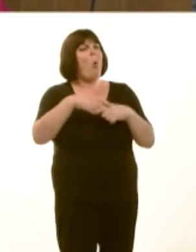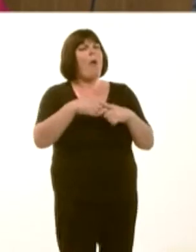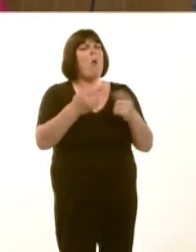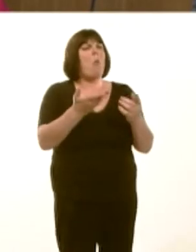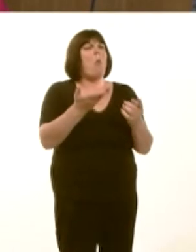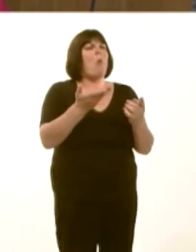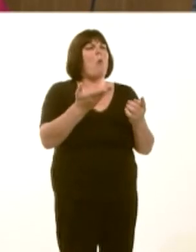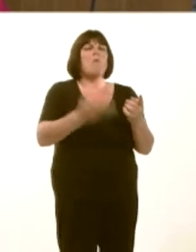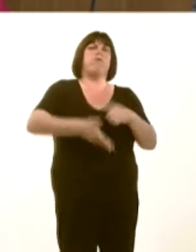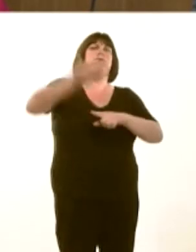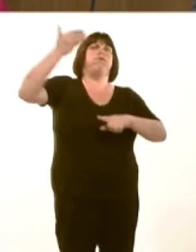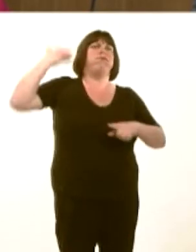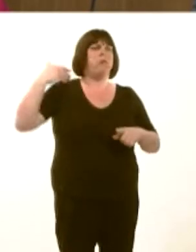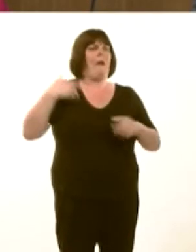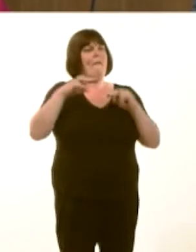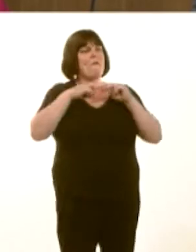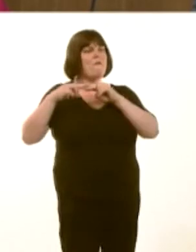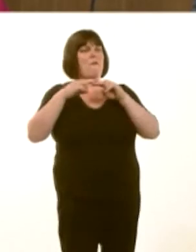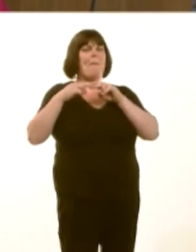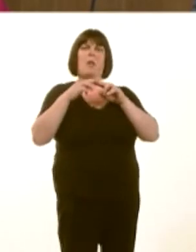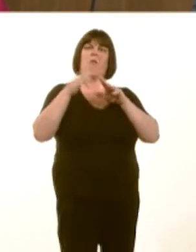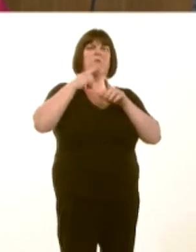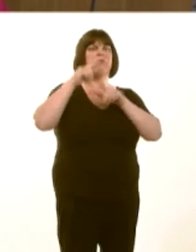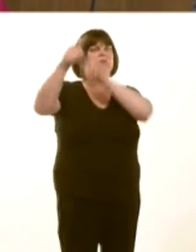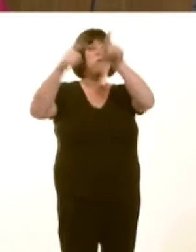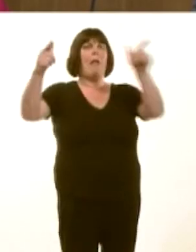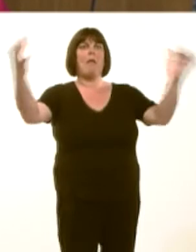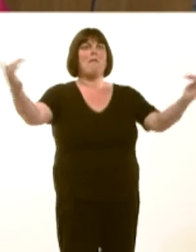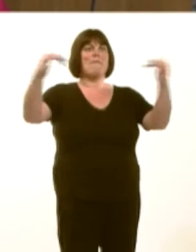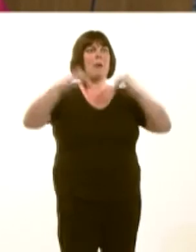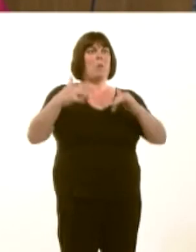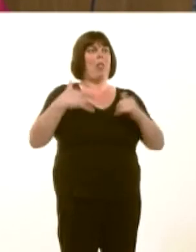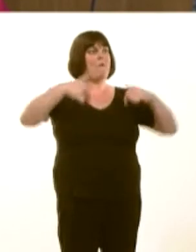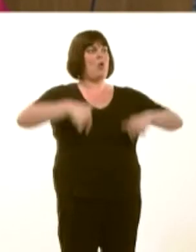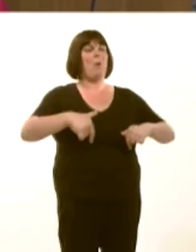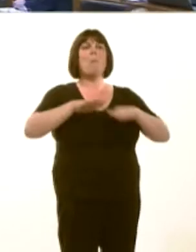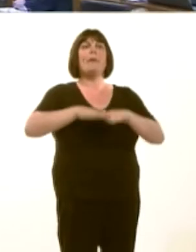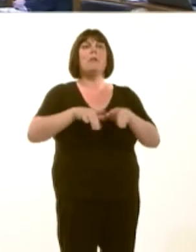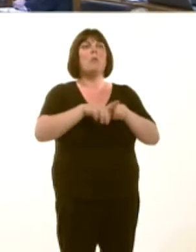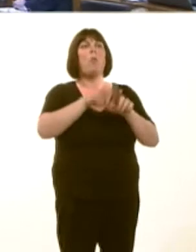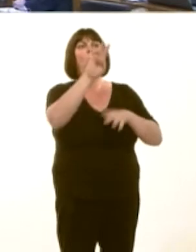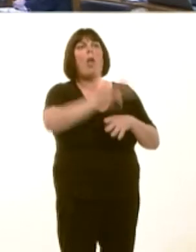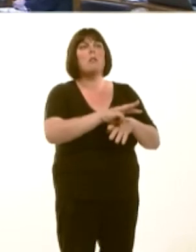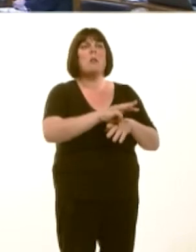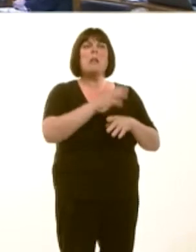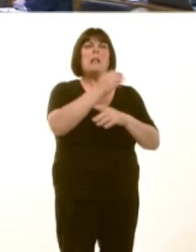and indeed on this island, the descendants of immigrants, and itís simply a question of when our families originally arrived. Leanne Wood: Thank you, First Minister.